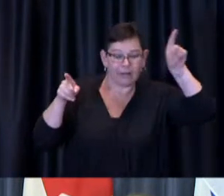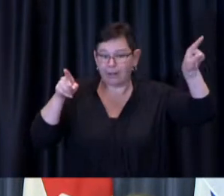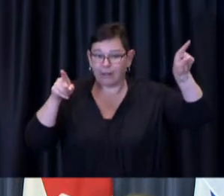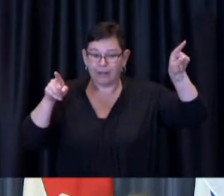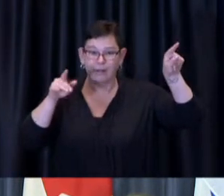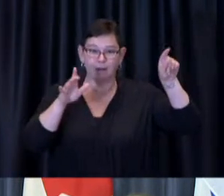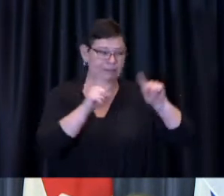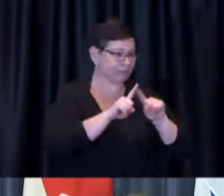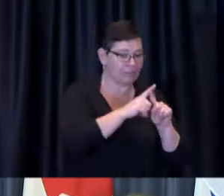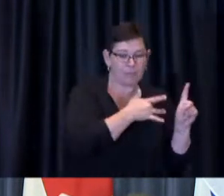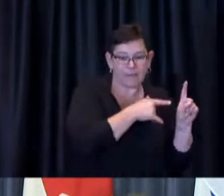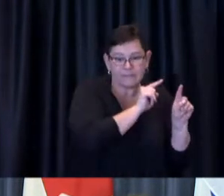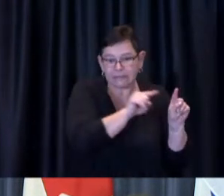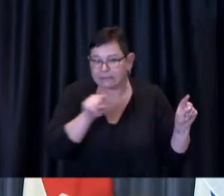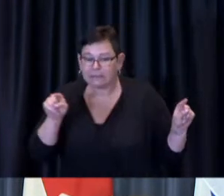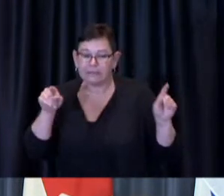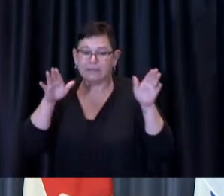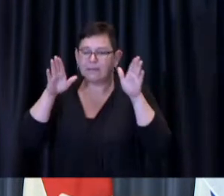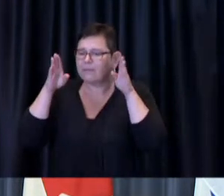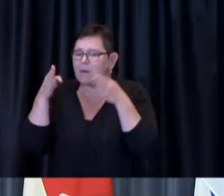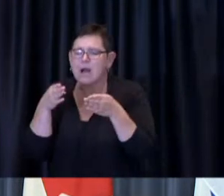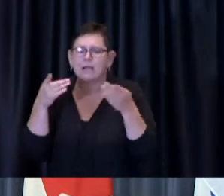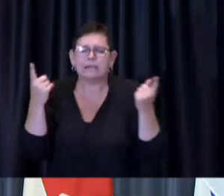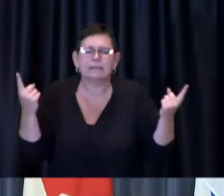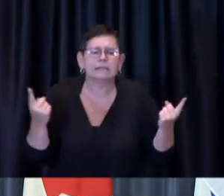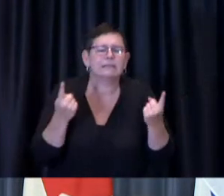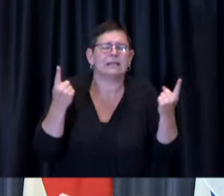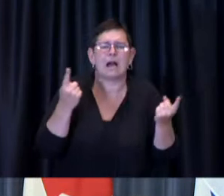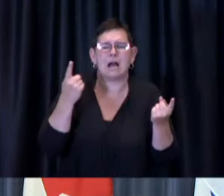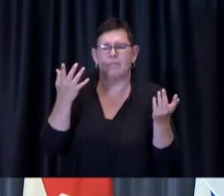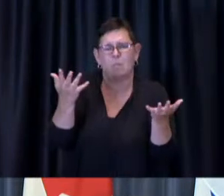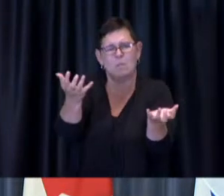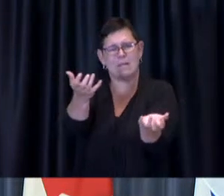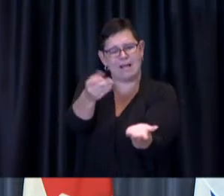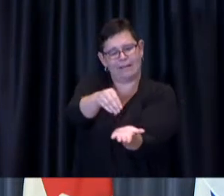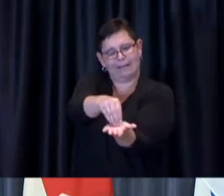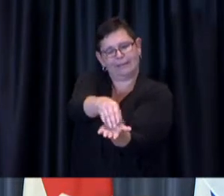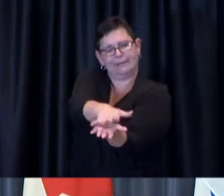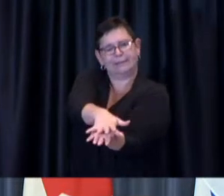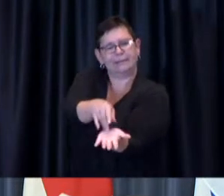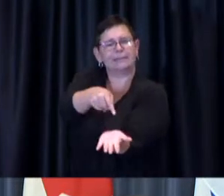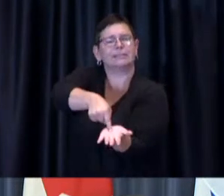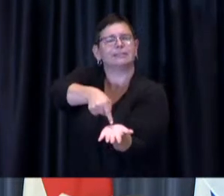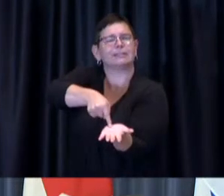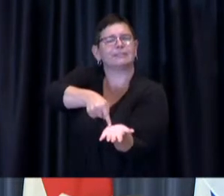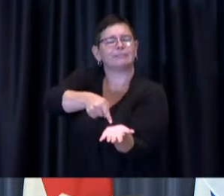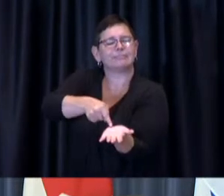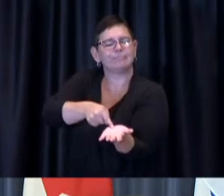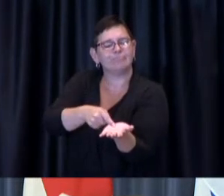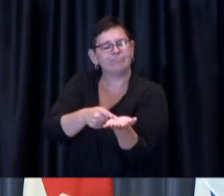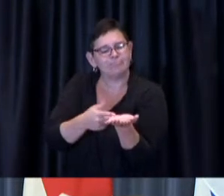on some kind of immunization record um so I think that if for no other reason than that